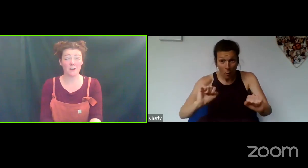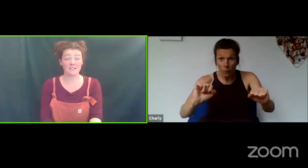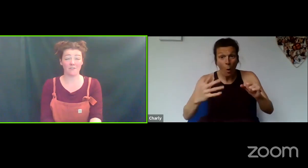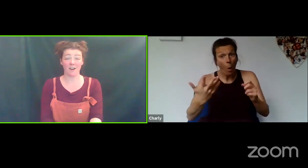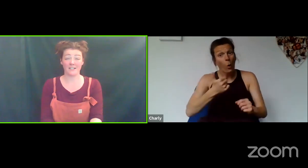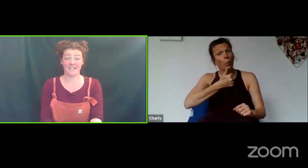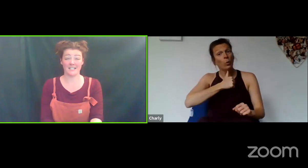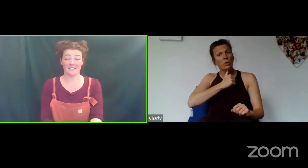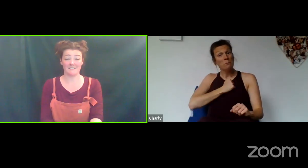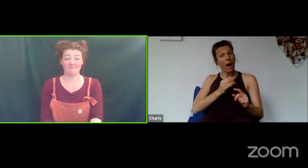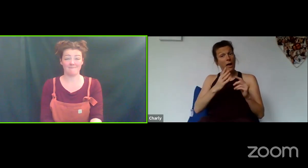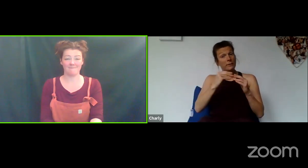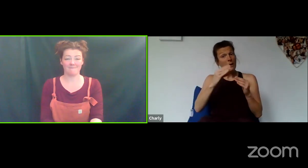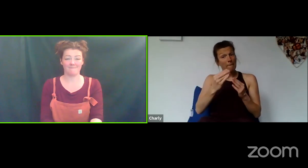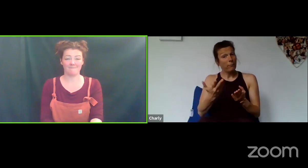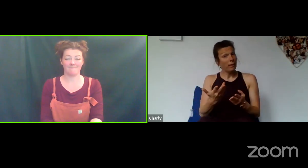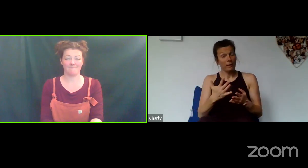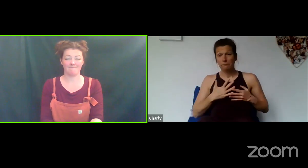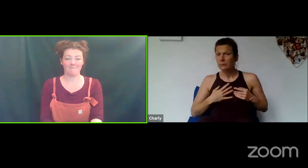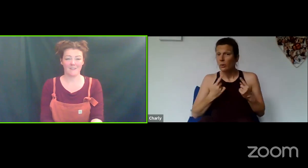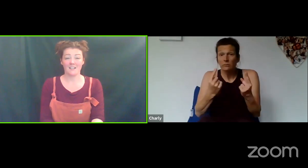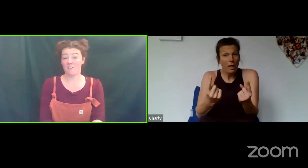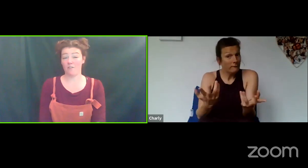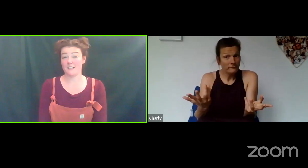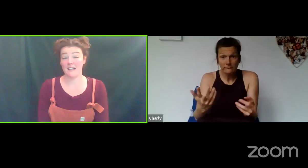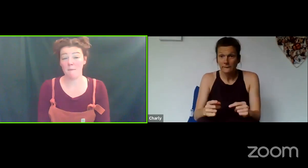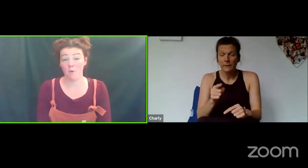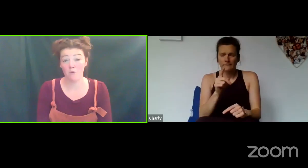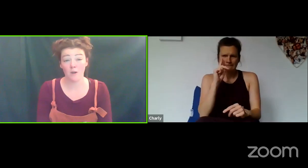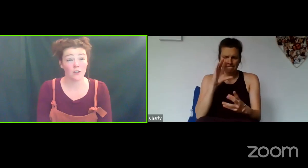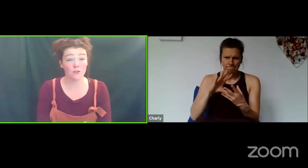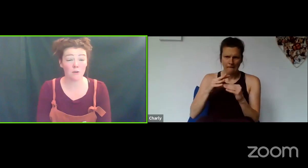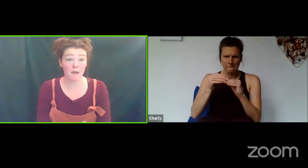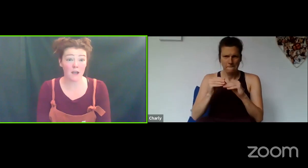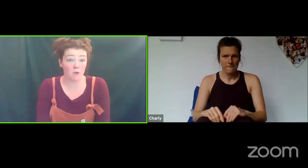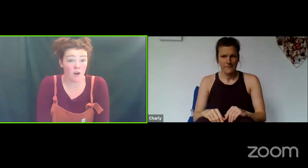those different ideas. For example, you can make up your own idea.